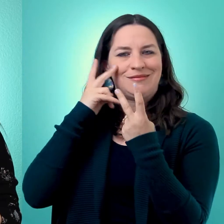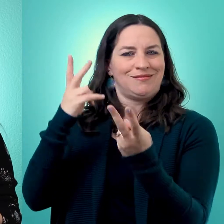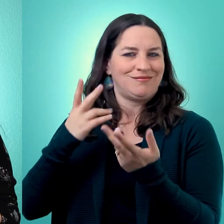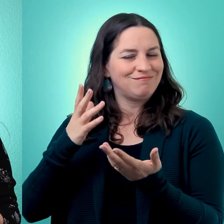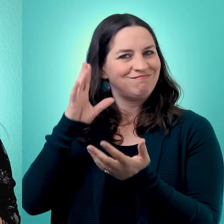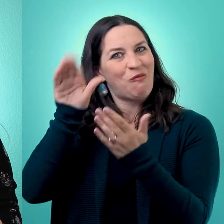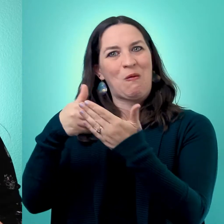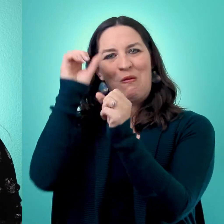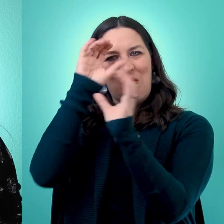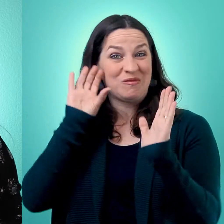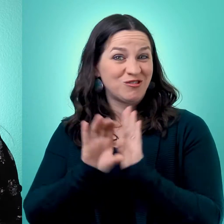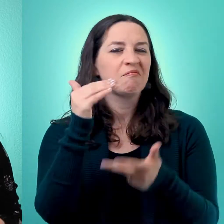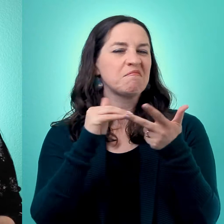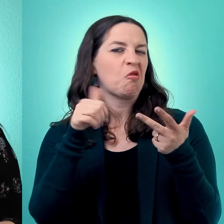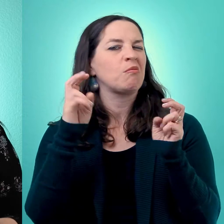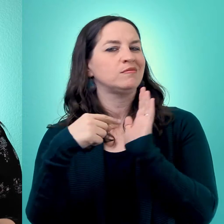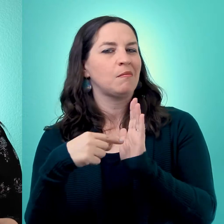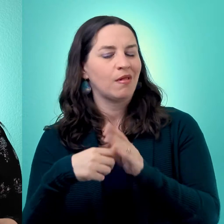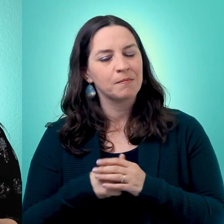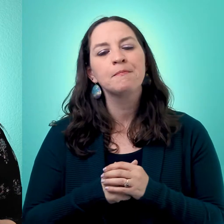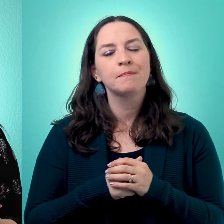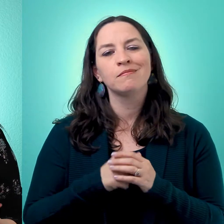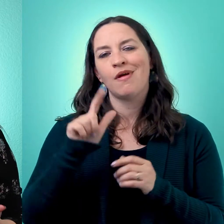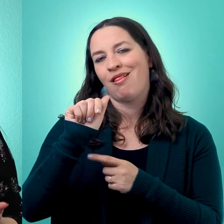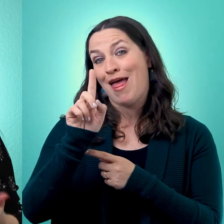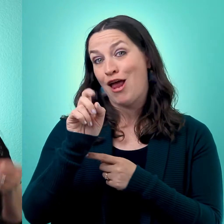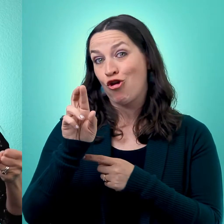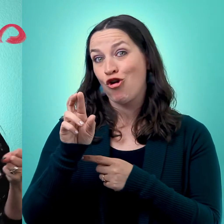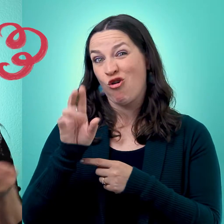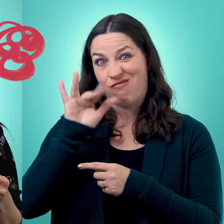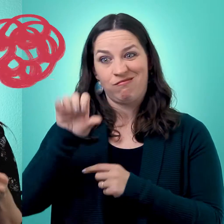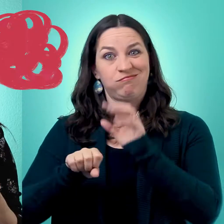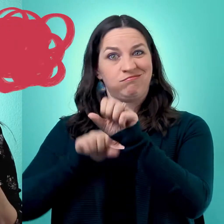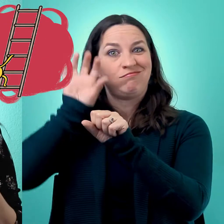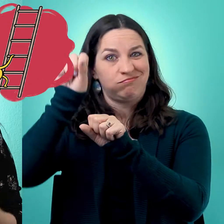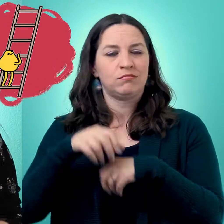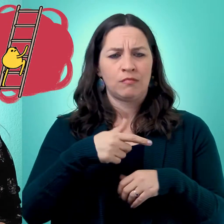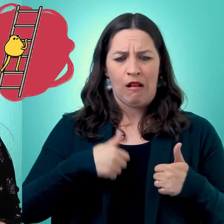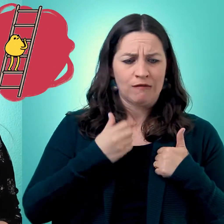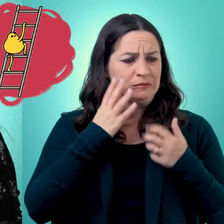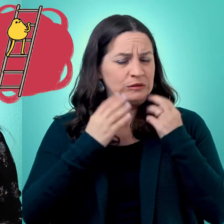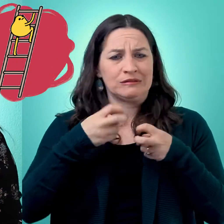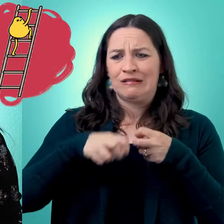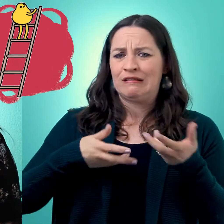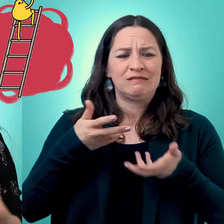so that you can see things more clearly. Some people consider a therapist as holding a ladder while you try to climb out of the pit of